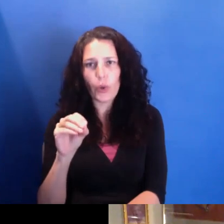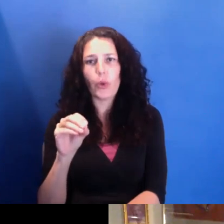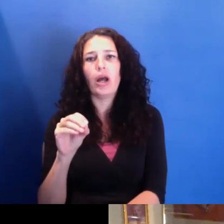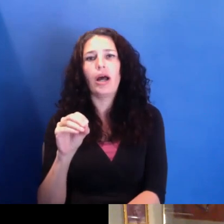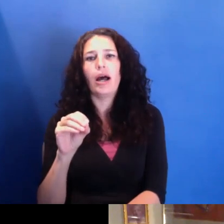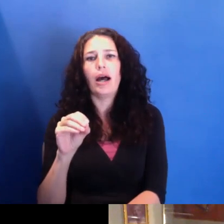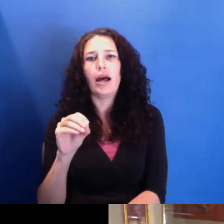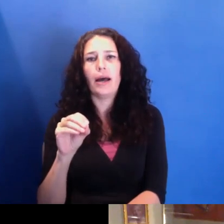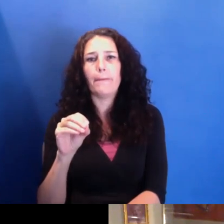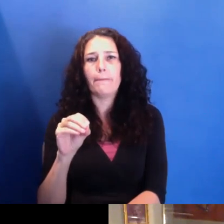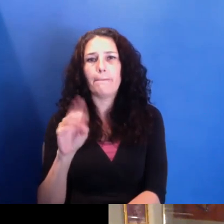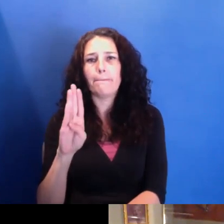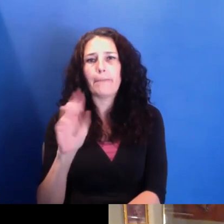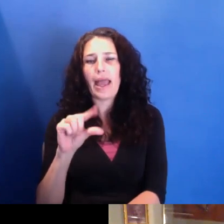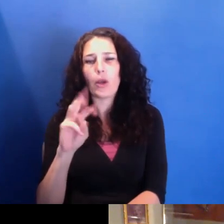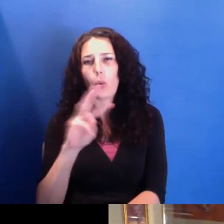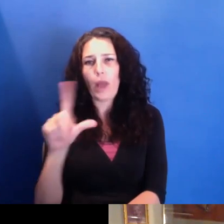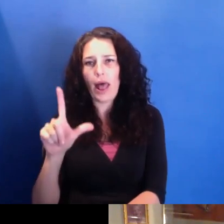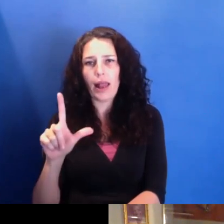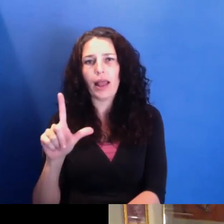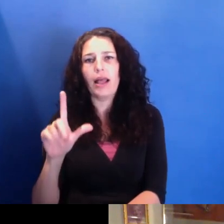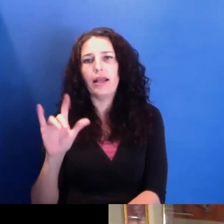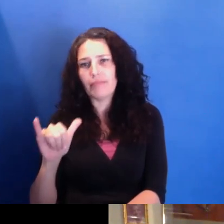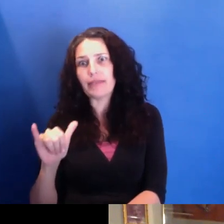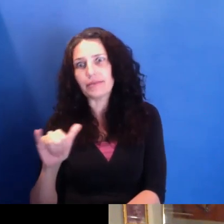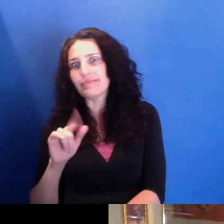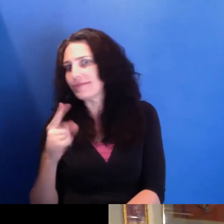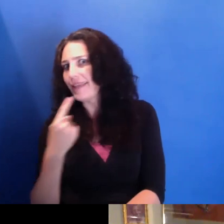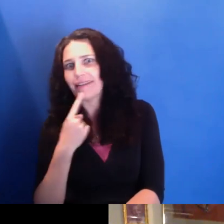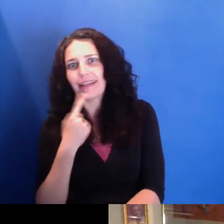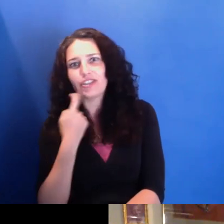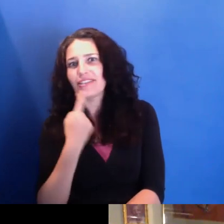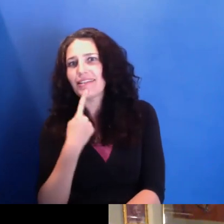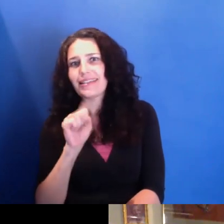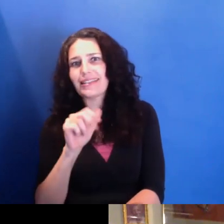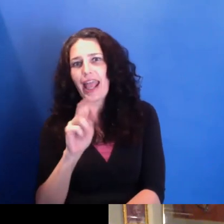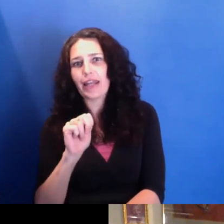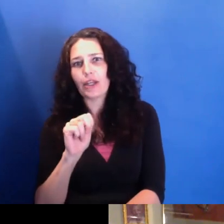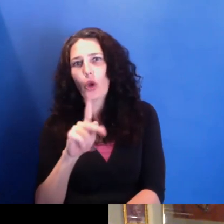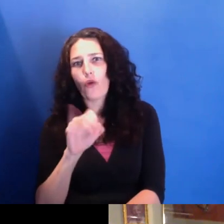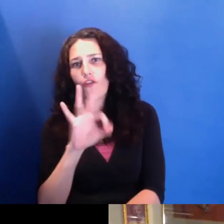in that kind of the time that we're traversing in that film, and it's the story of Gil Scott, and his work